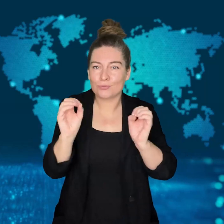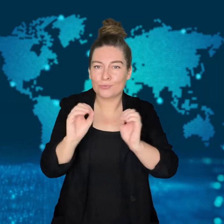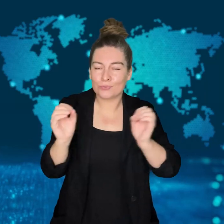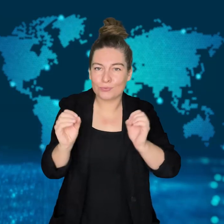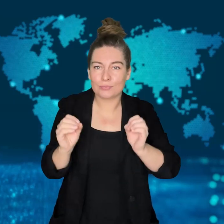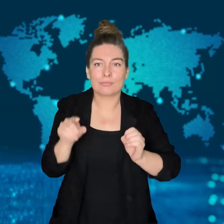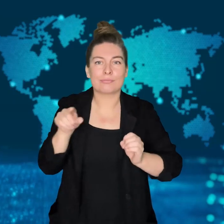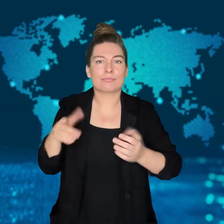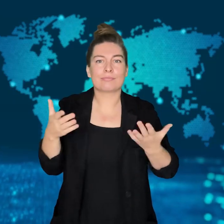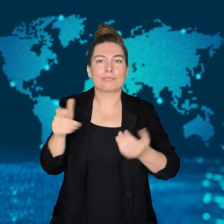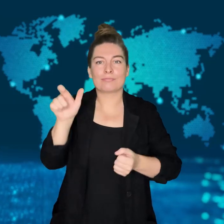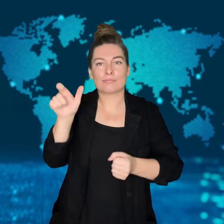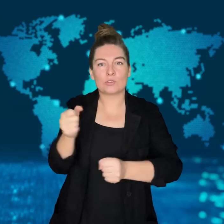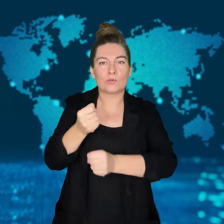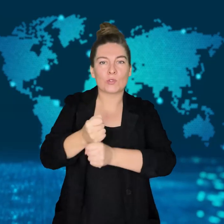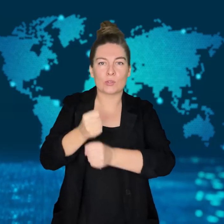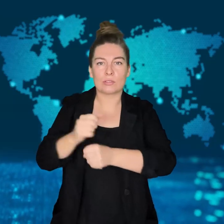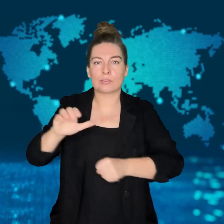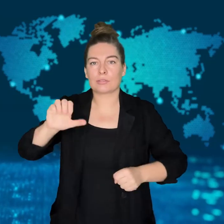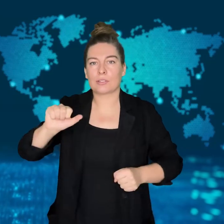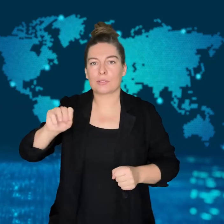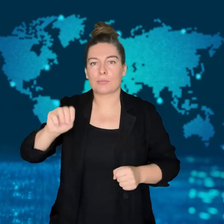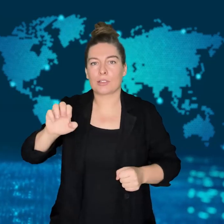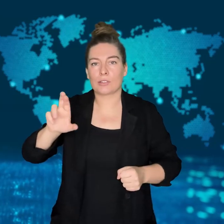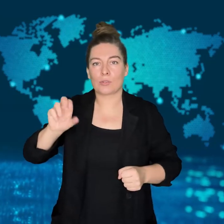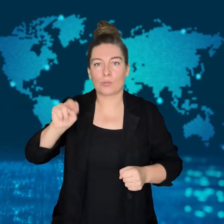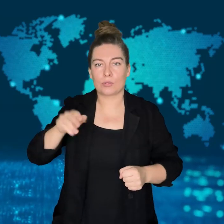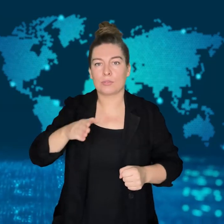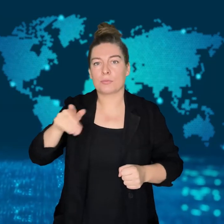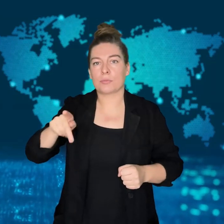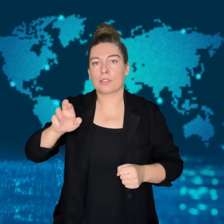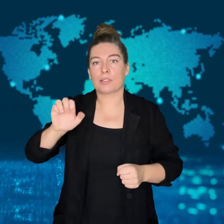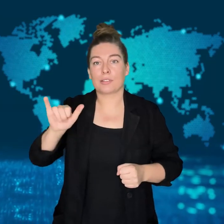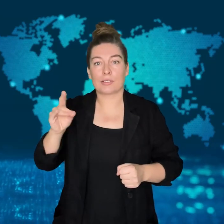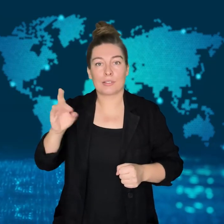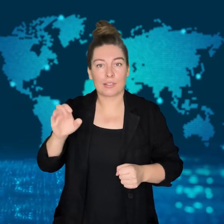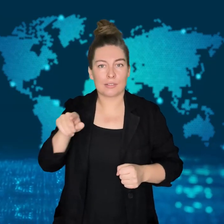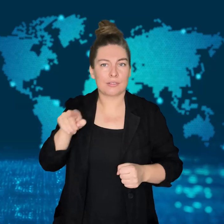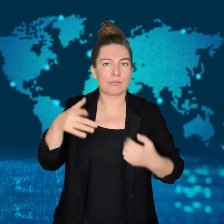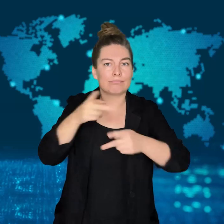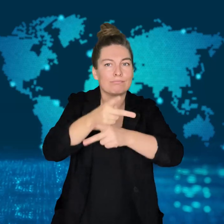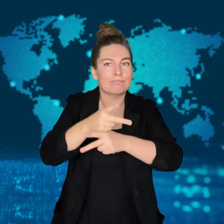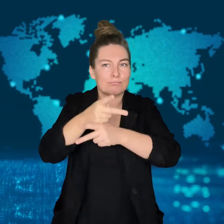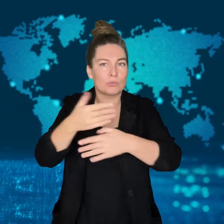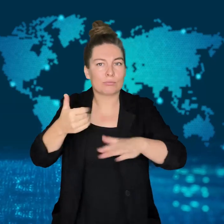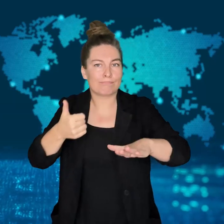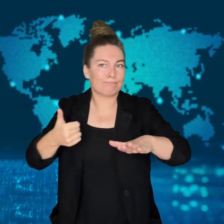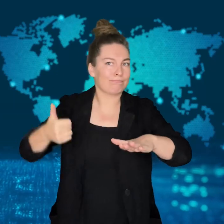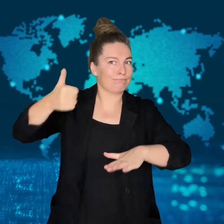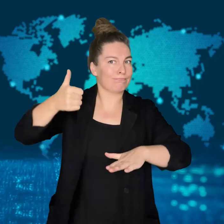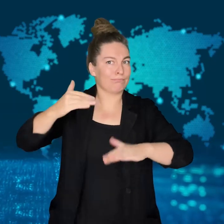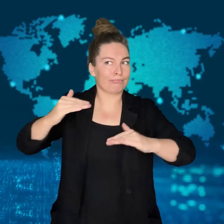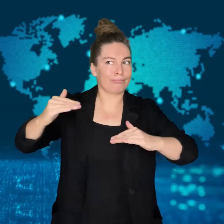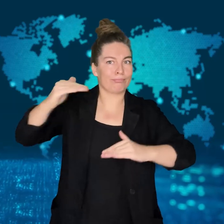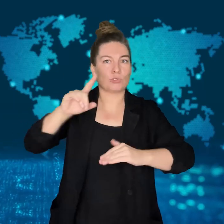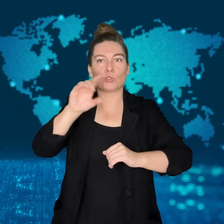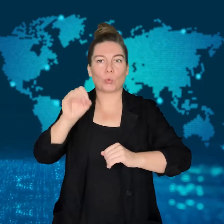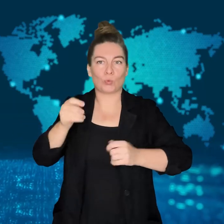There, she was given a medical exam.